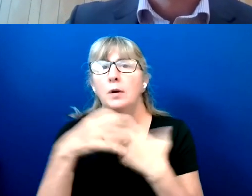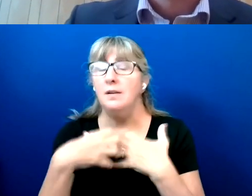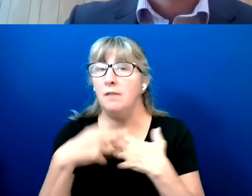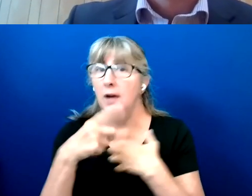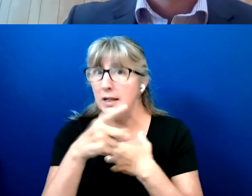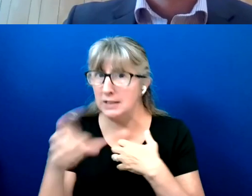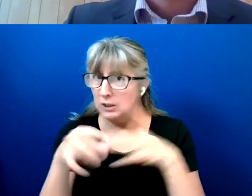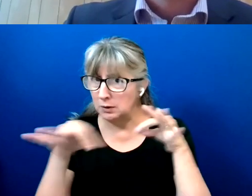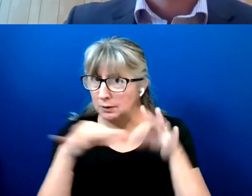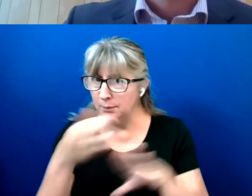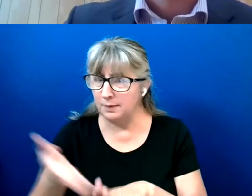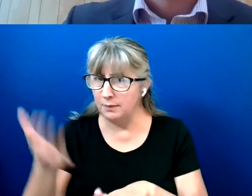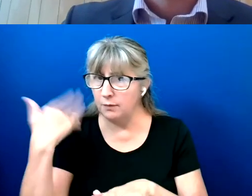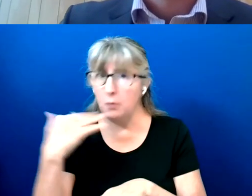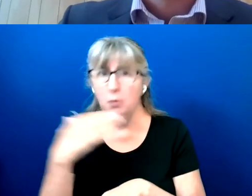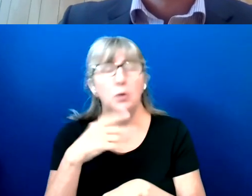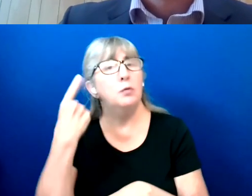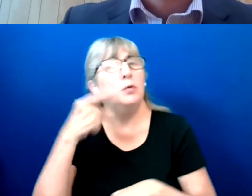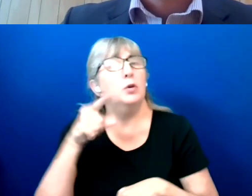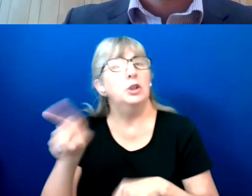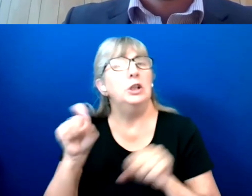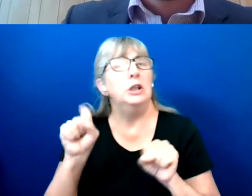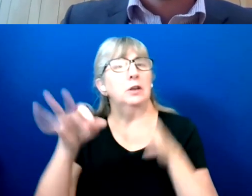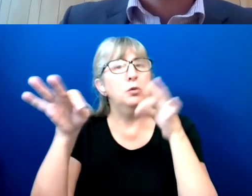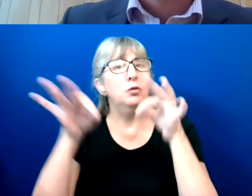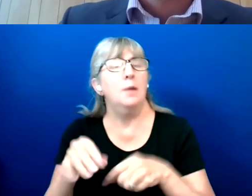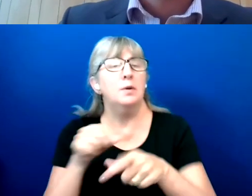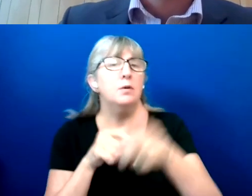And that way, she could describe it to those who would like that information.